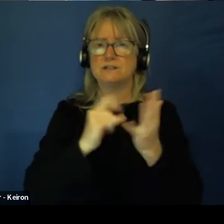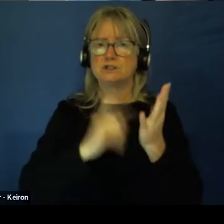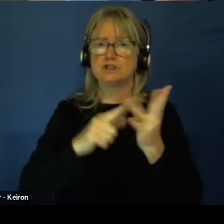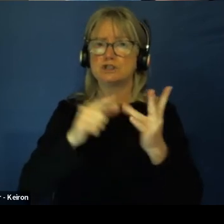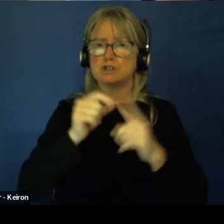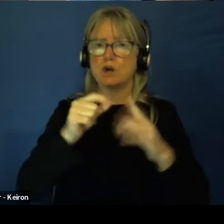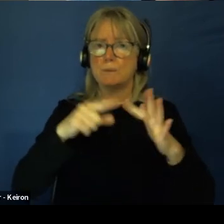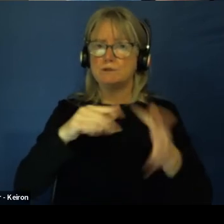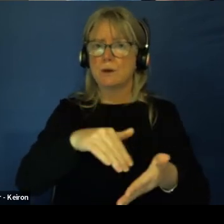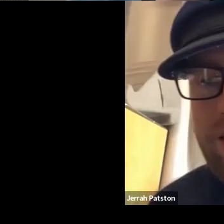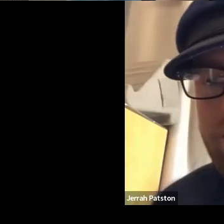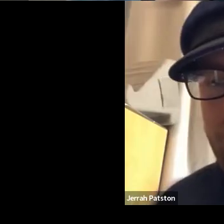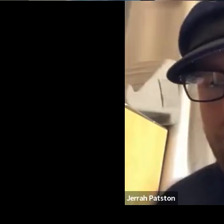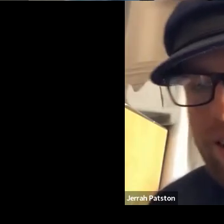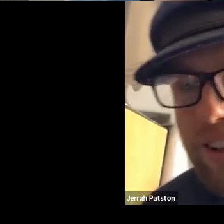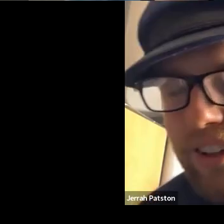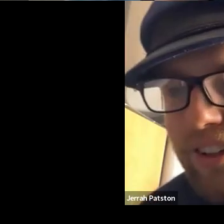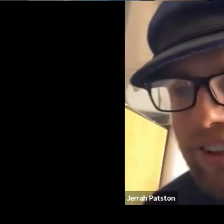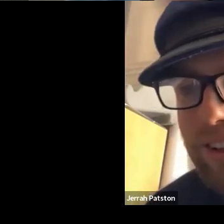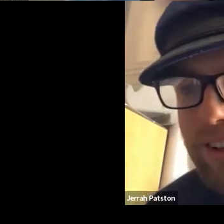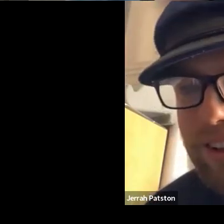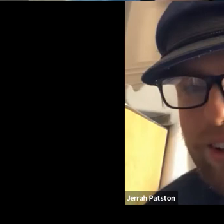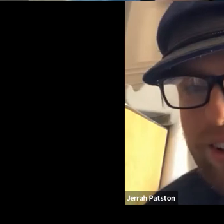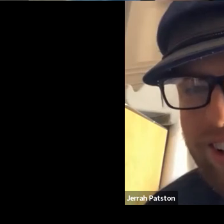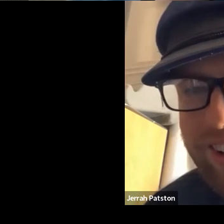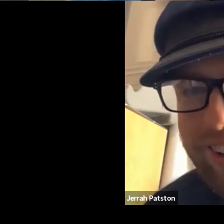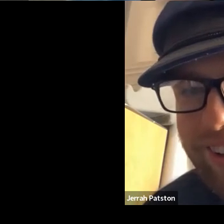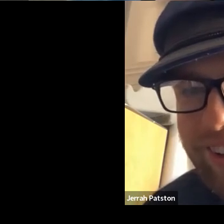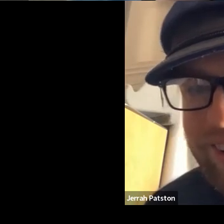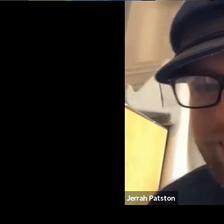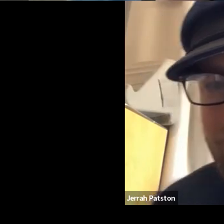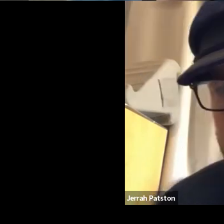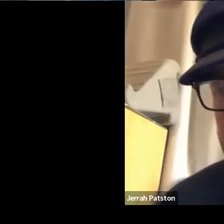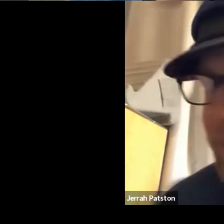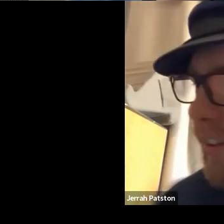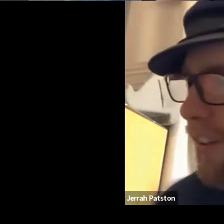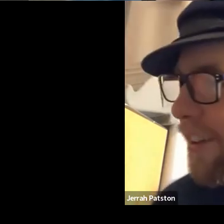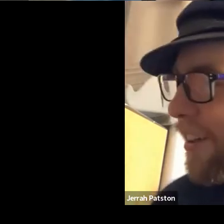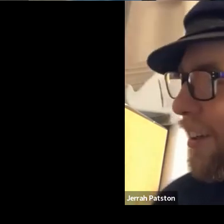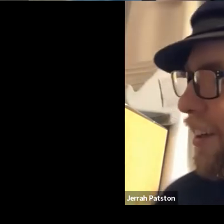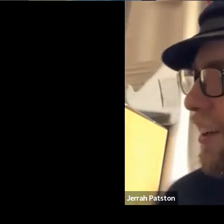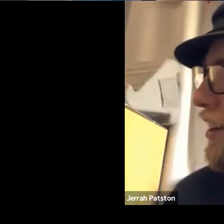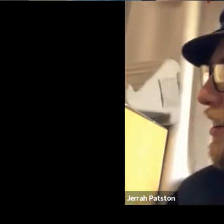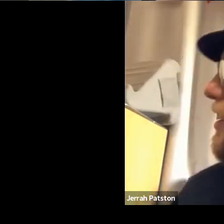And I could form the letters properly and that really really helped.